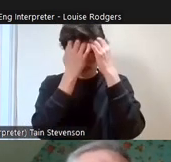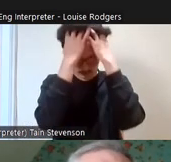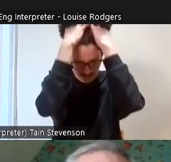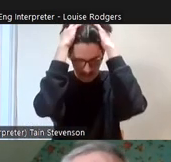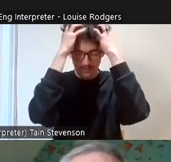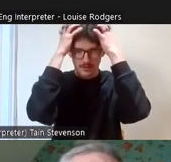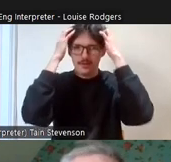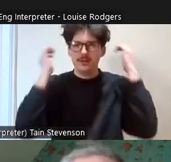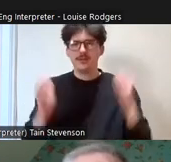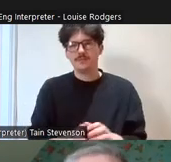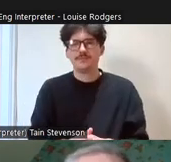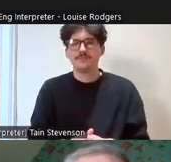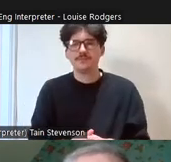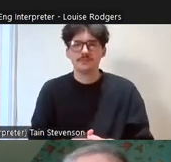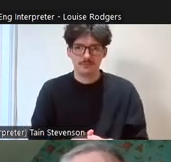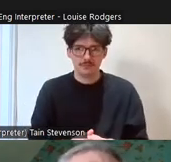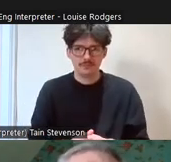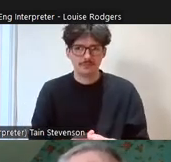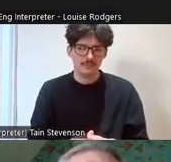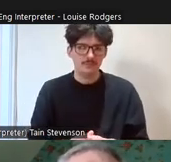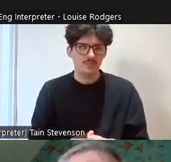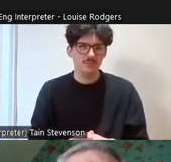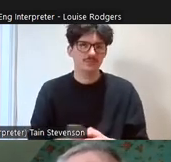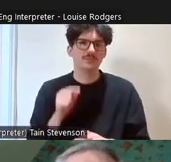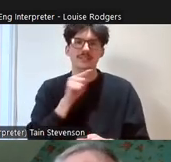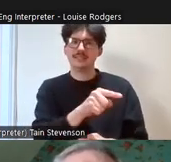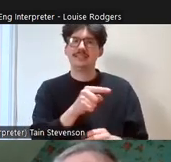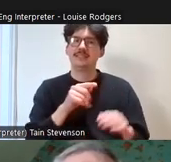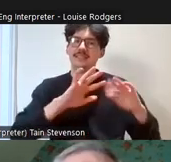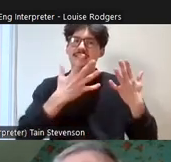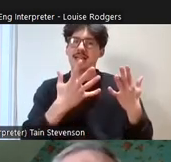This, just as a point of interest, these are the 10 most deprived areas